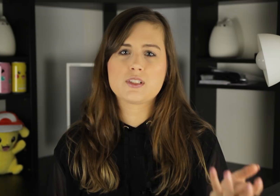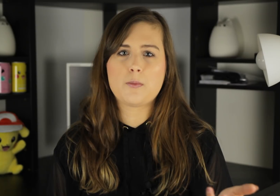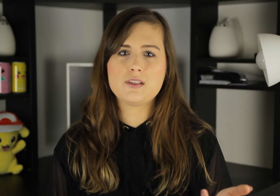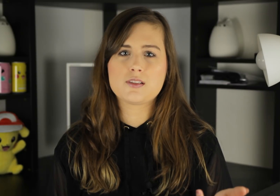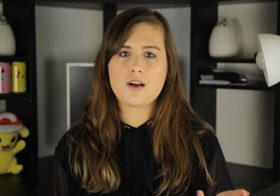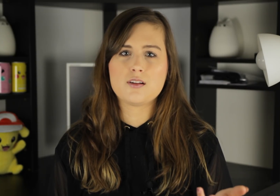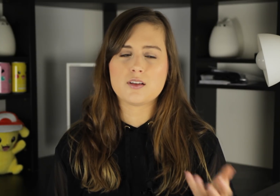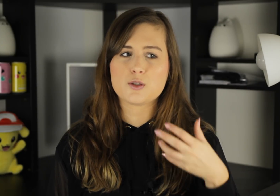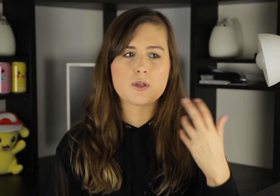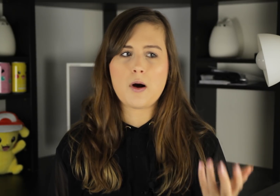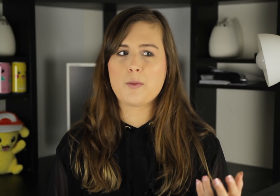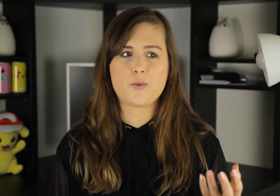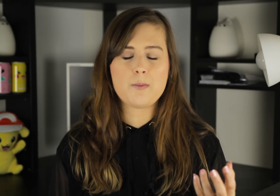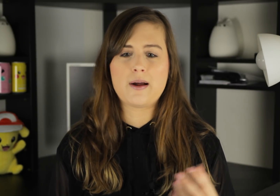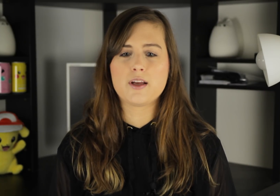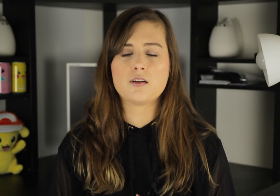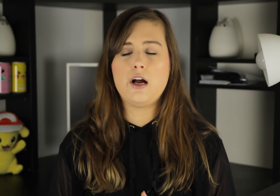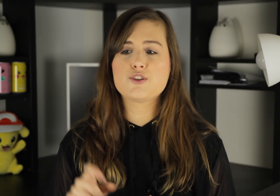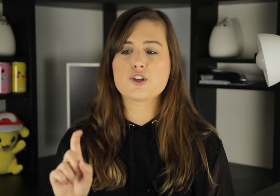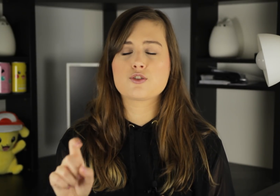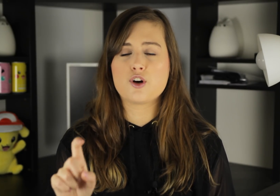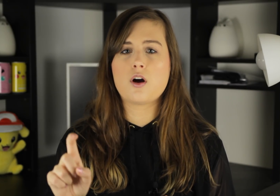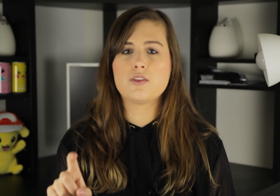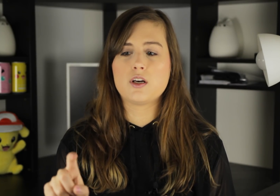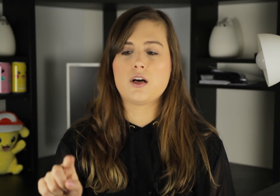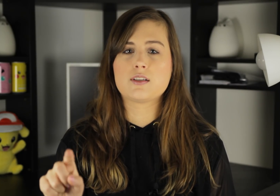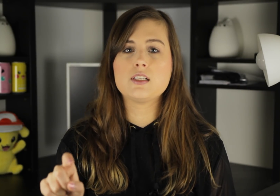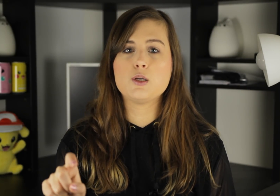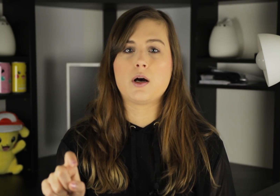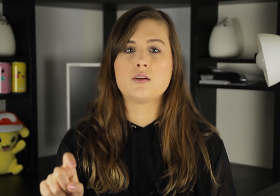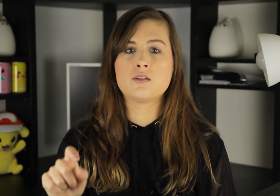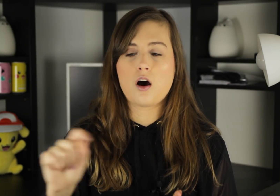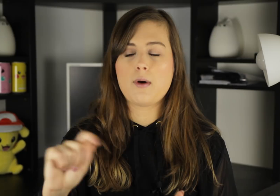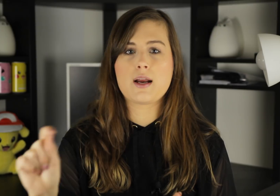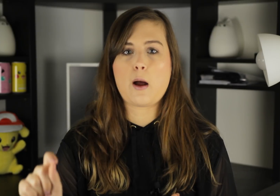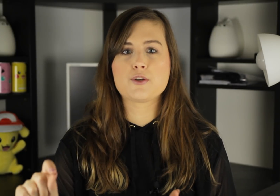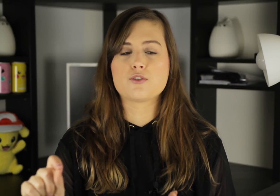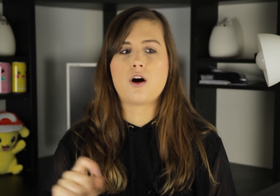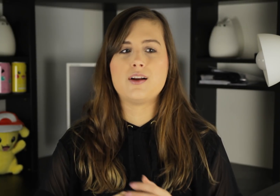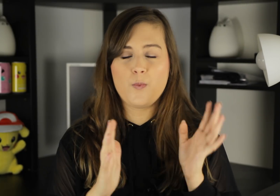when somebody says, and this was a popular one back then, "Uh, just turn on the CC button, automatic captions are on."